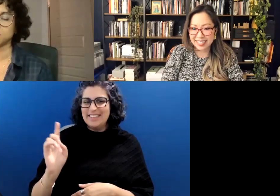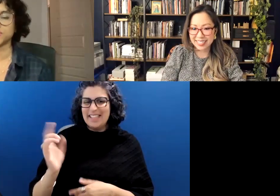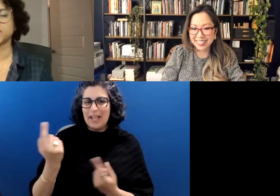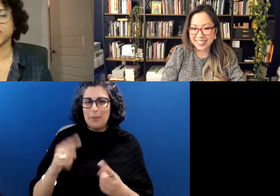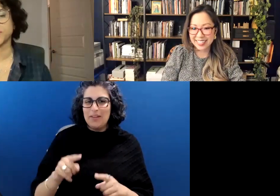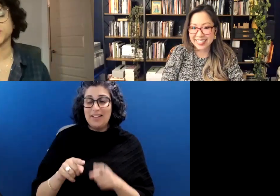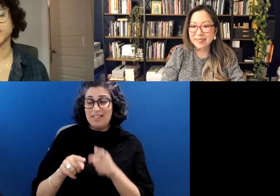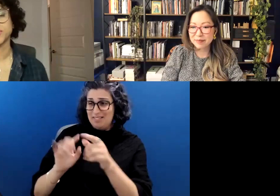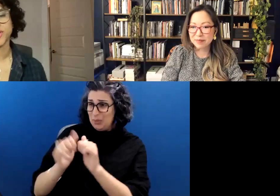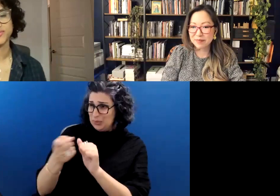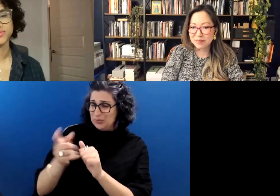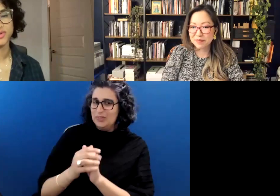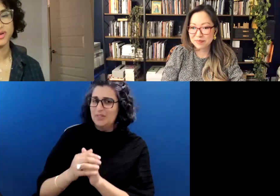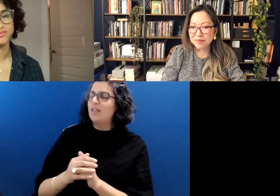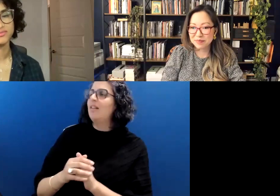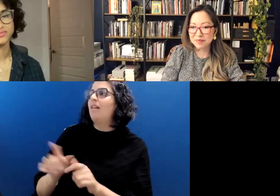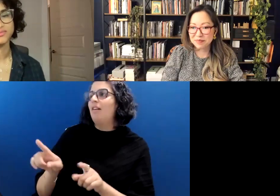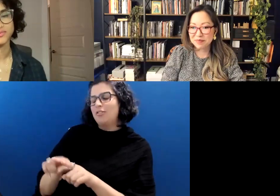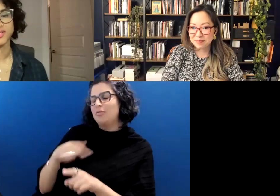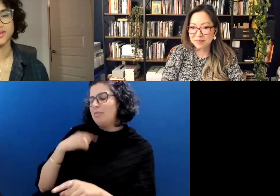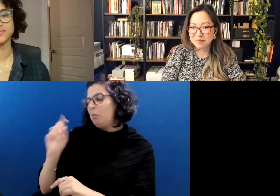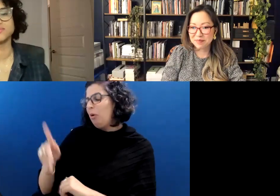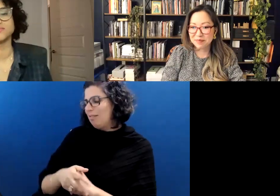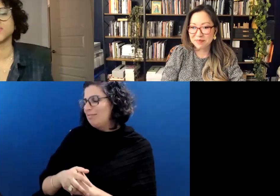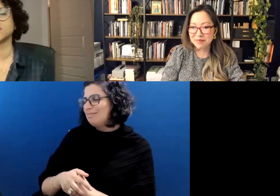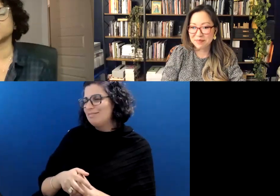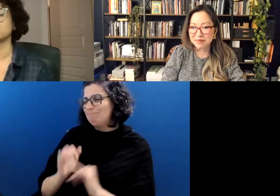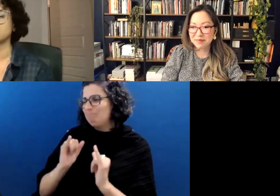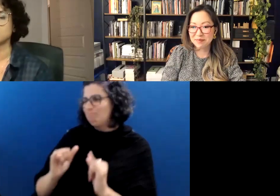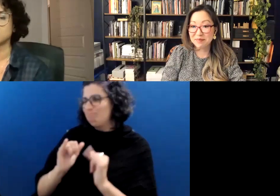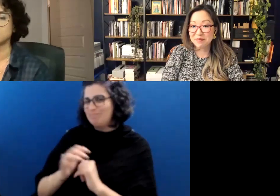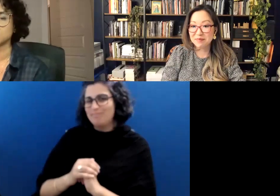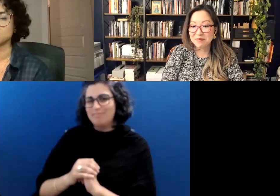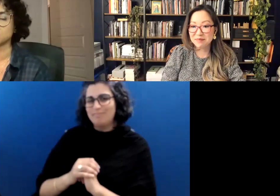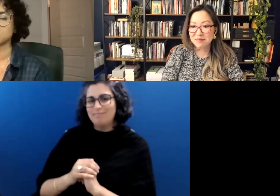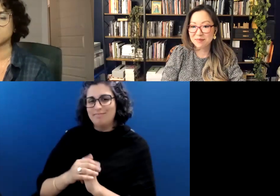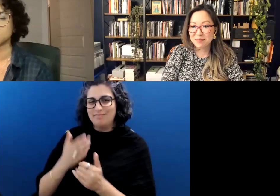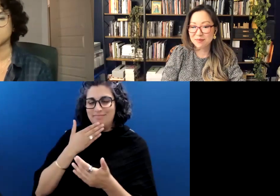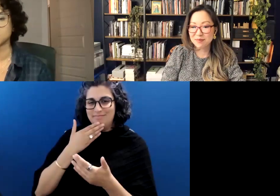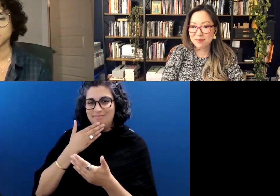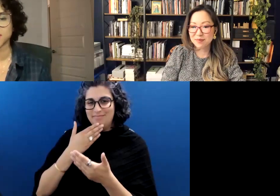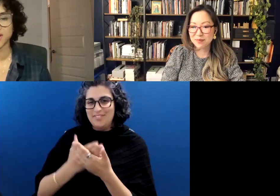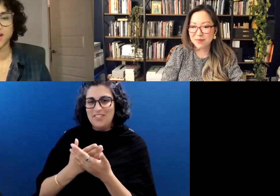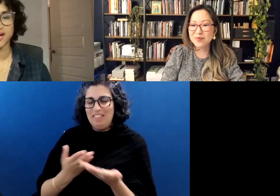I'm also good. I'm also, okay. Yeah, yeah. These are good things, these are good things to be.